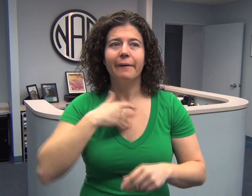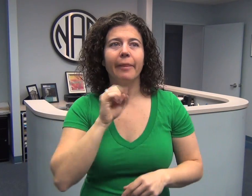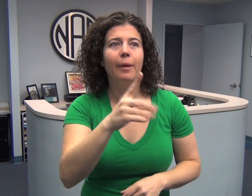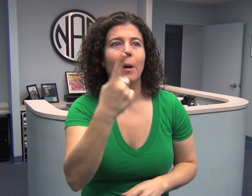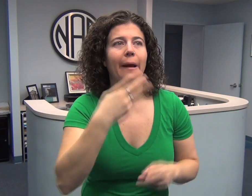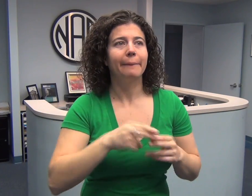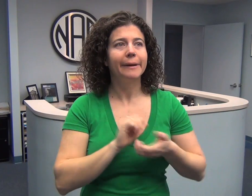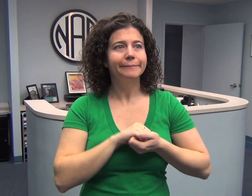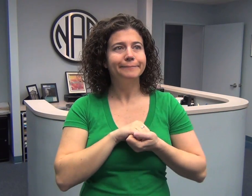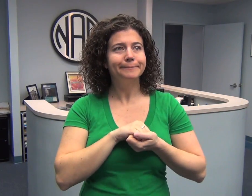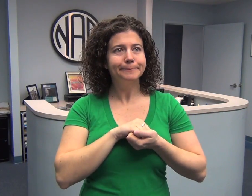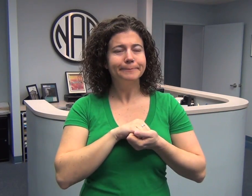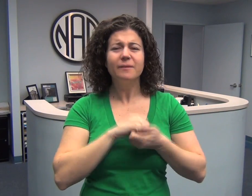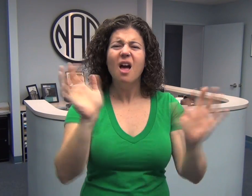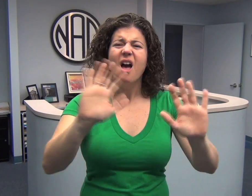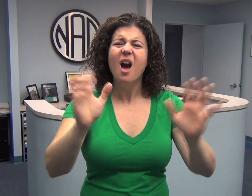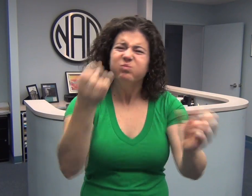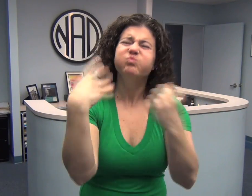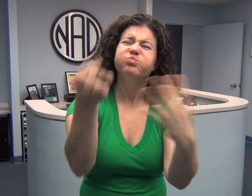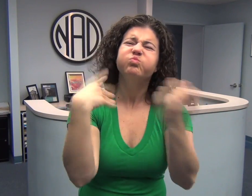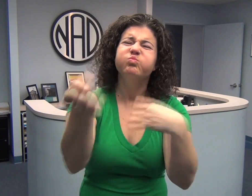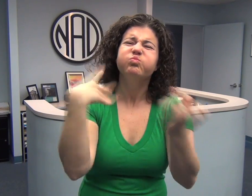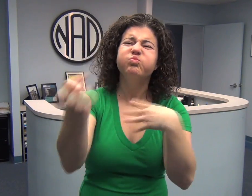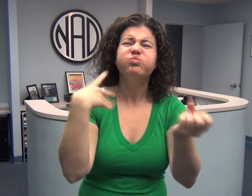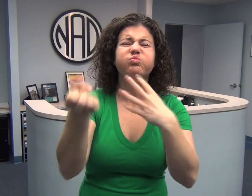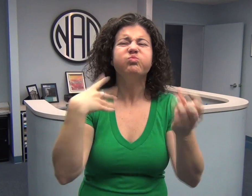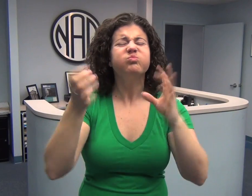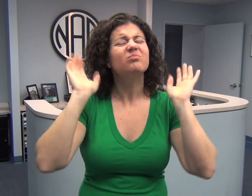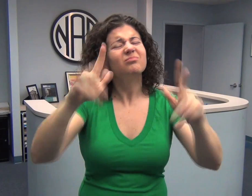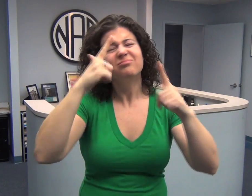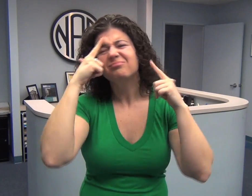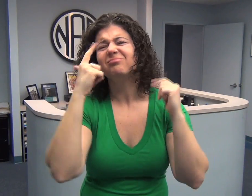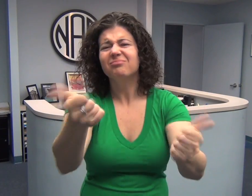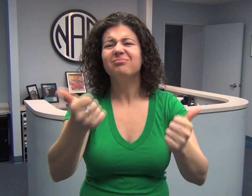so don’t feel you should share just one name with us, go all out!